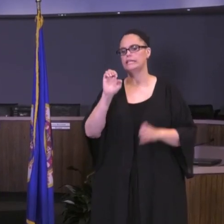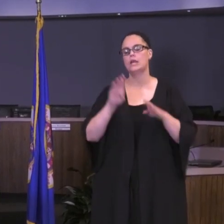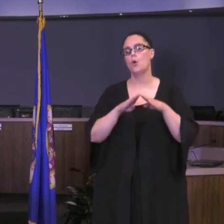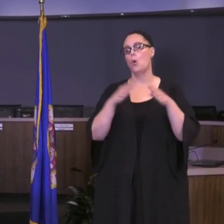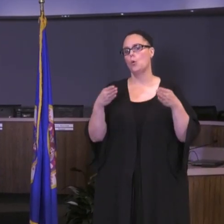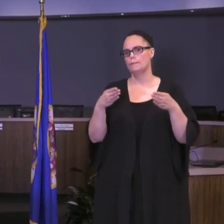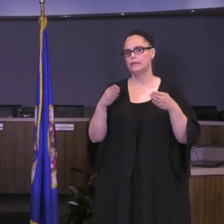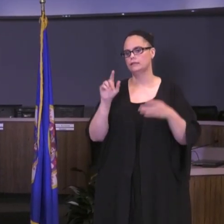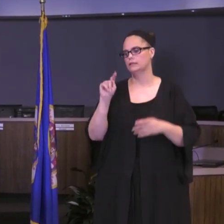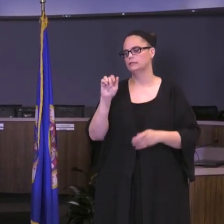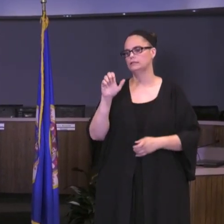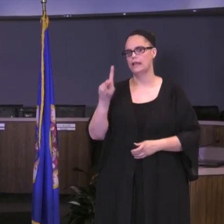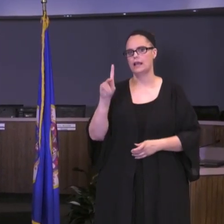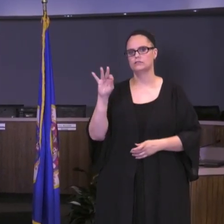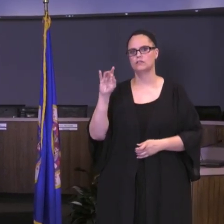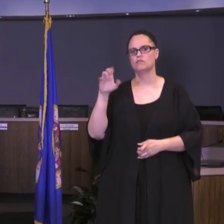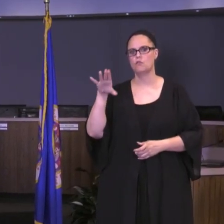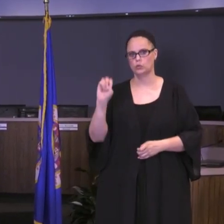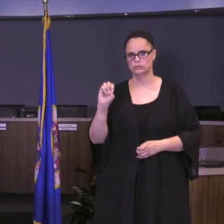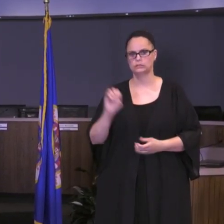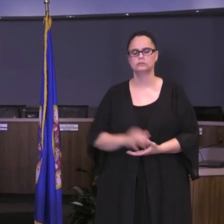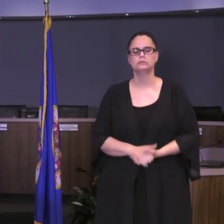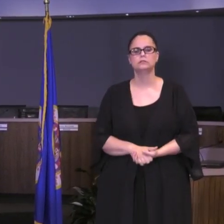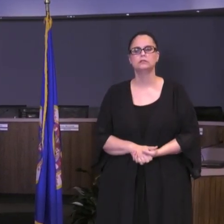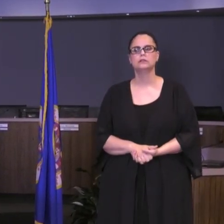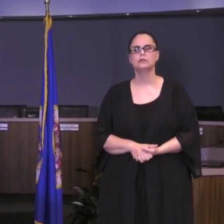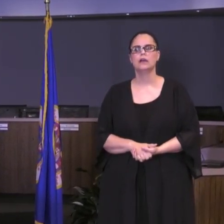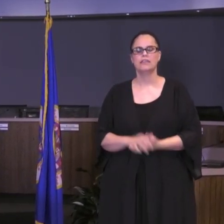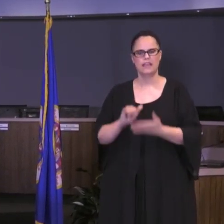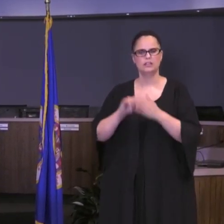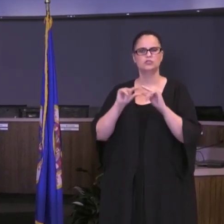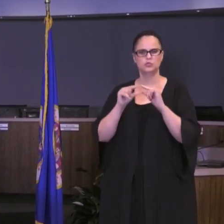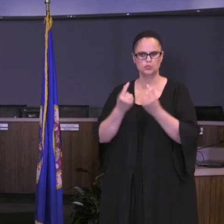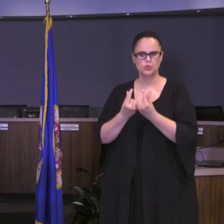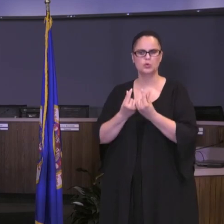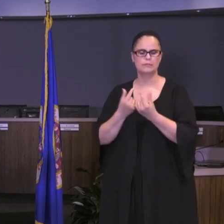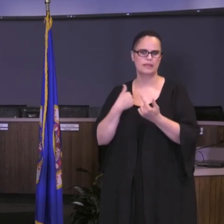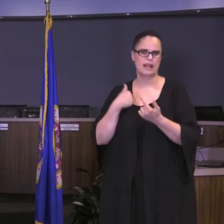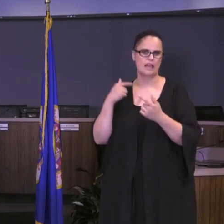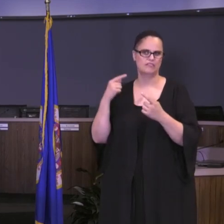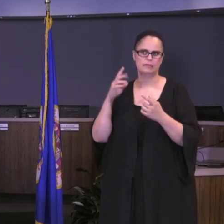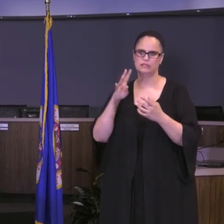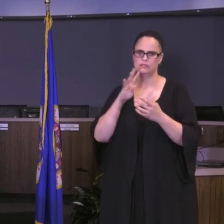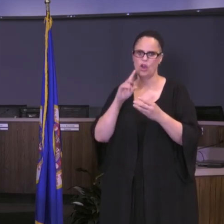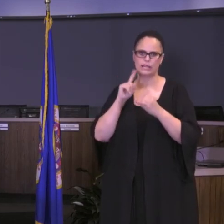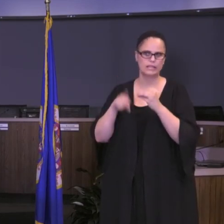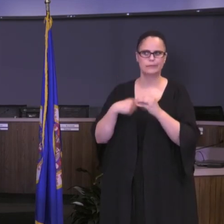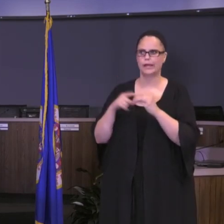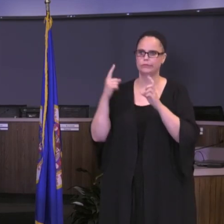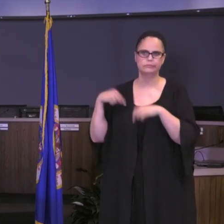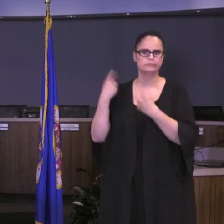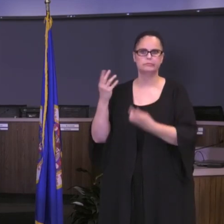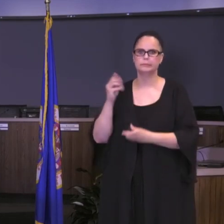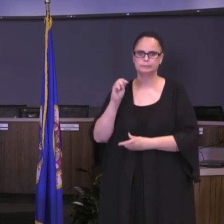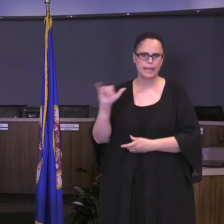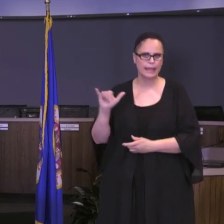This is a group, again, that I began talking about is as early as May. My team will tell you probably even before that, and